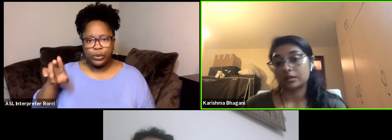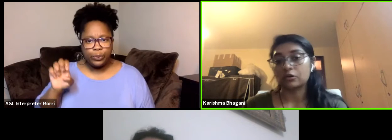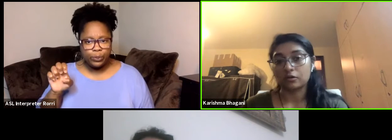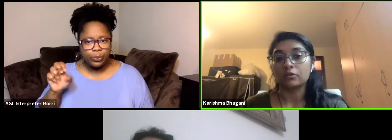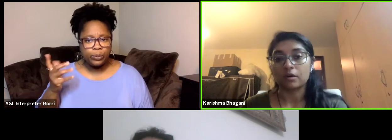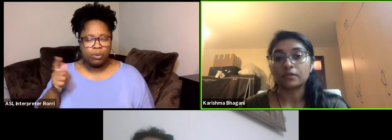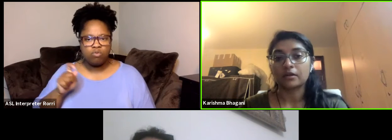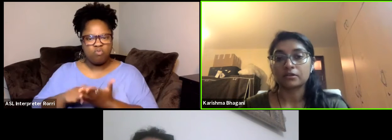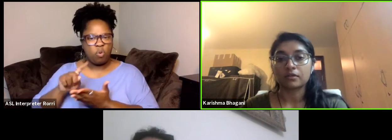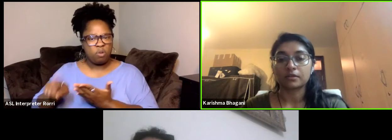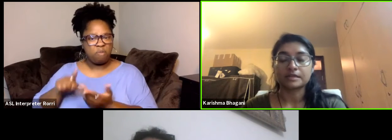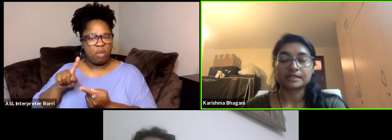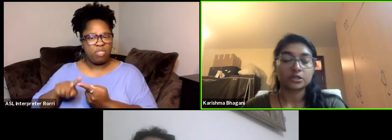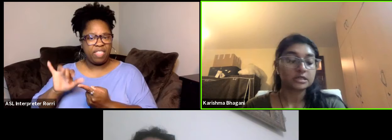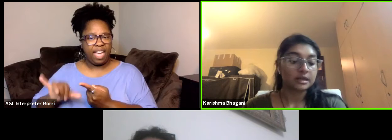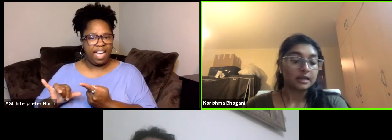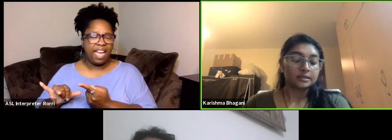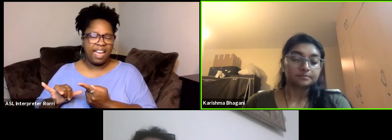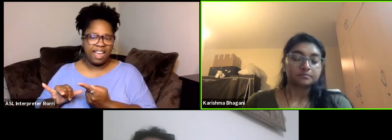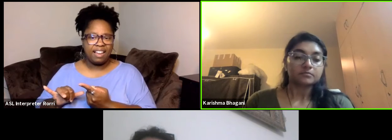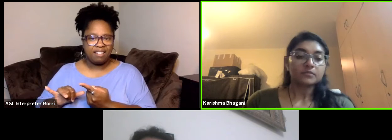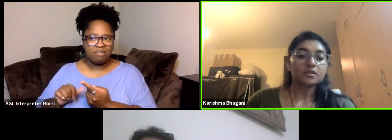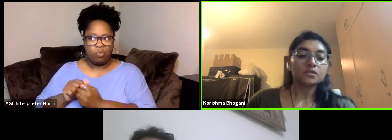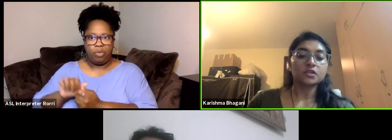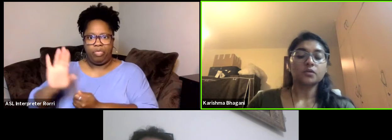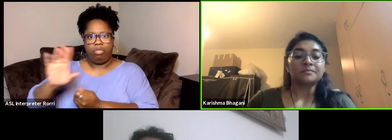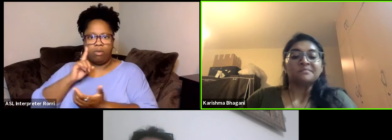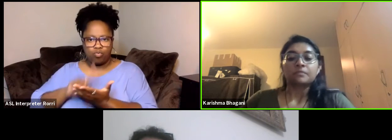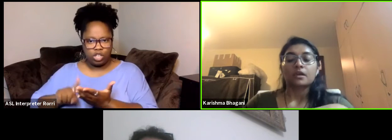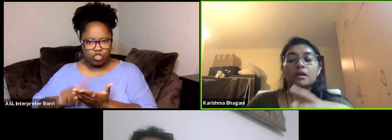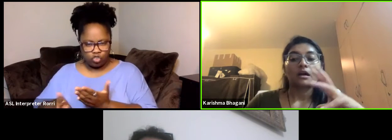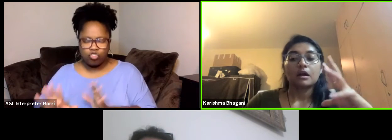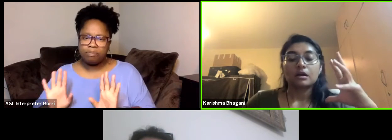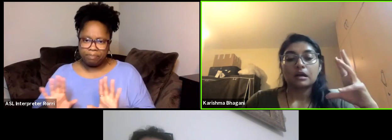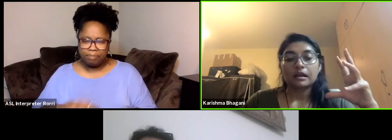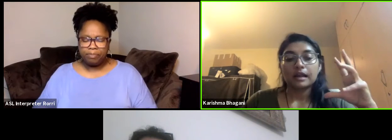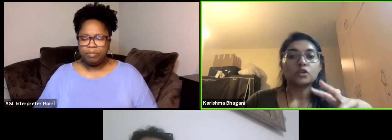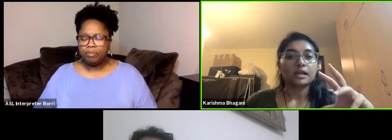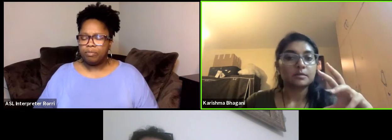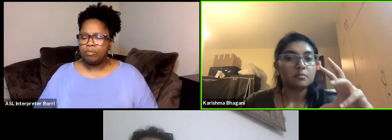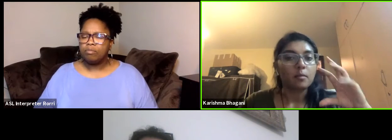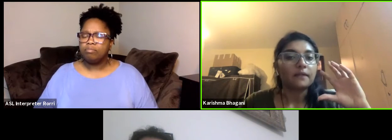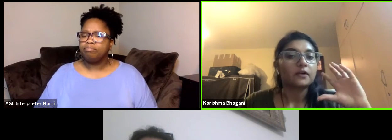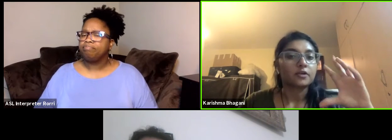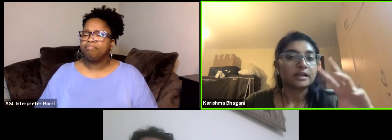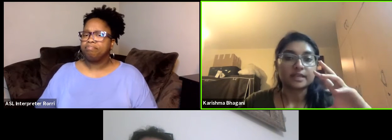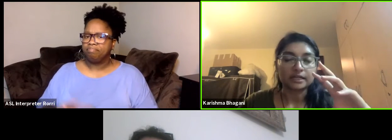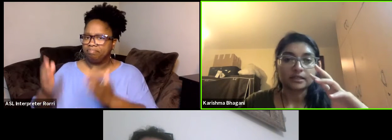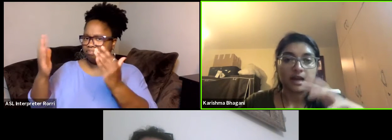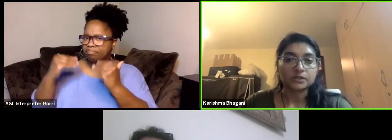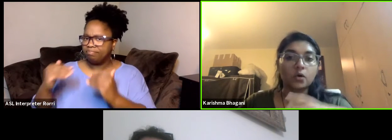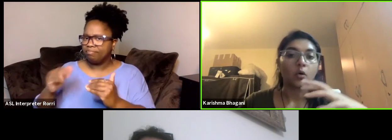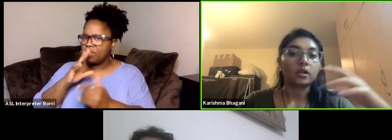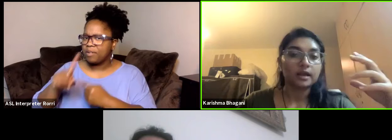throughout their research. So let's talk a little bit more about the creative sector as whole.